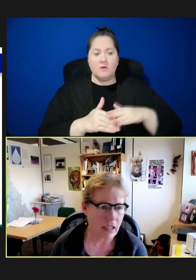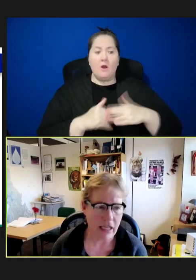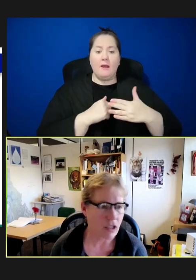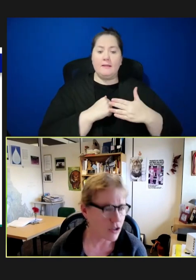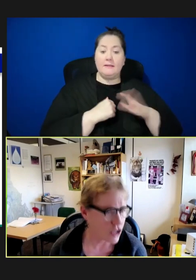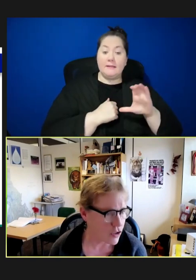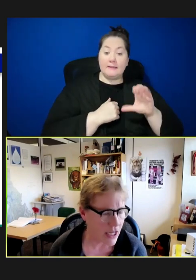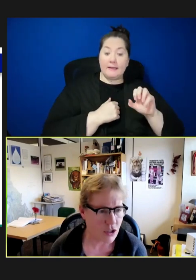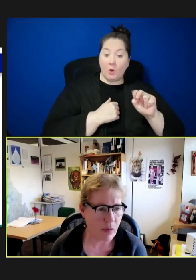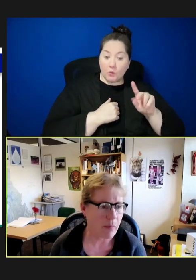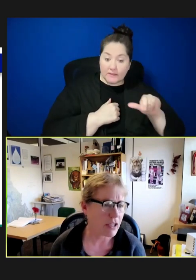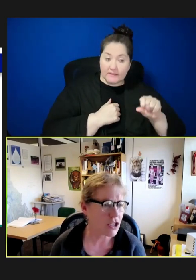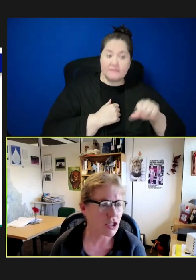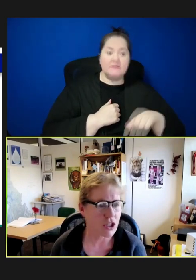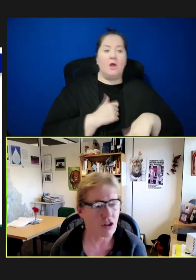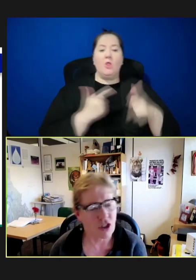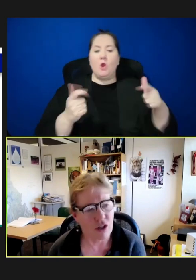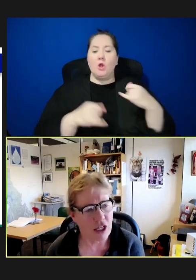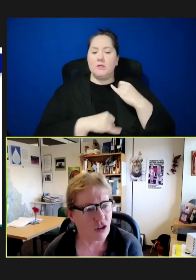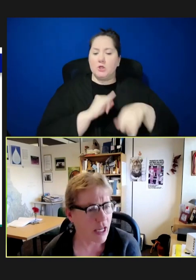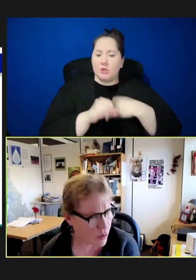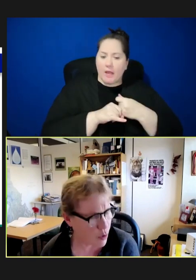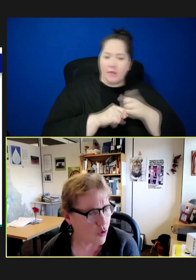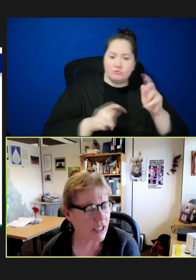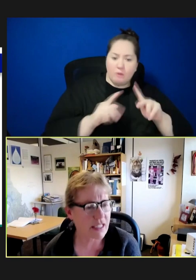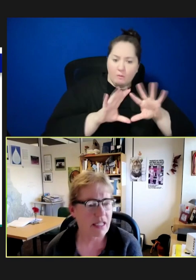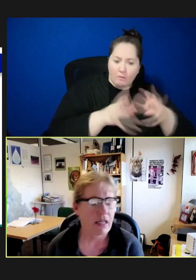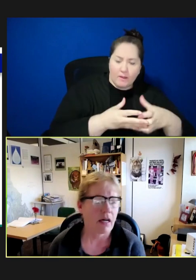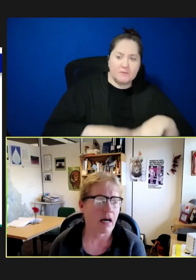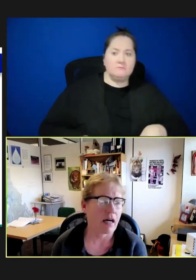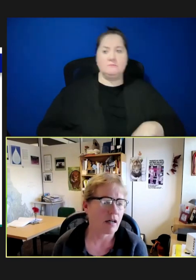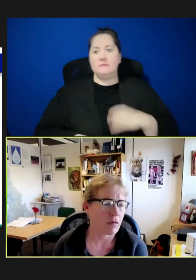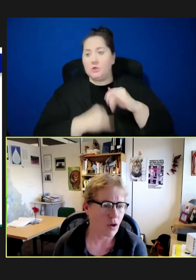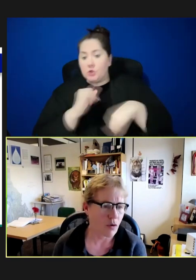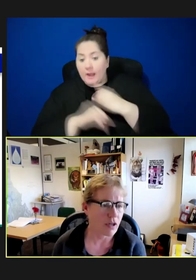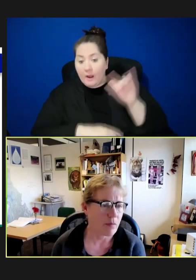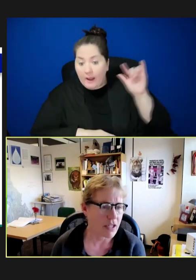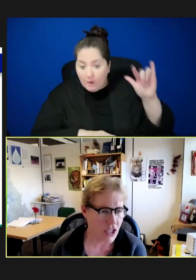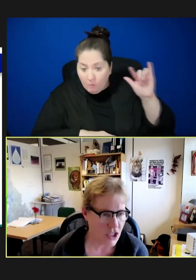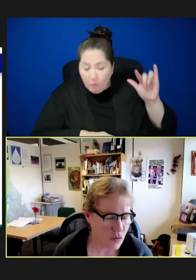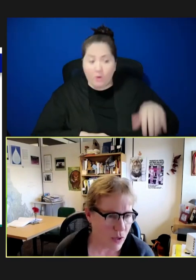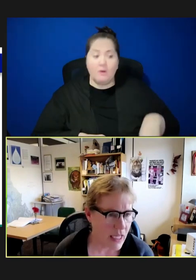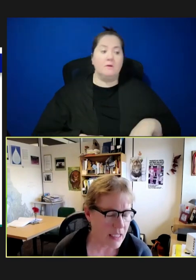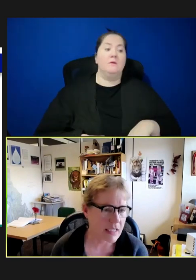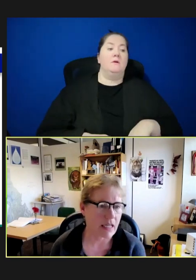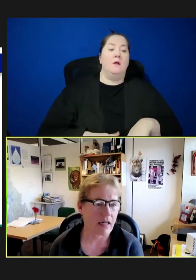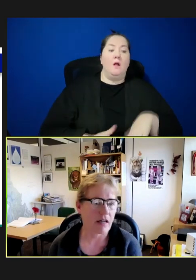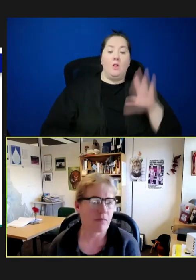like, large international populations, large international airports, lower immunization rates,